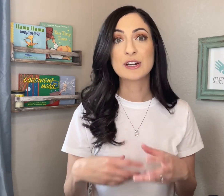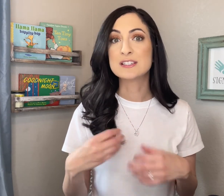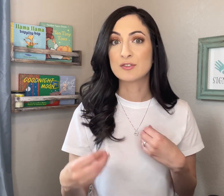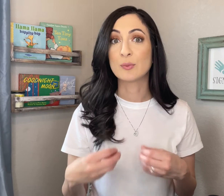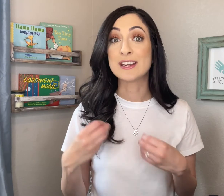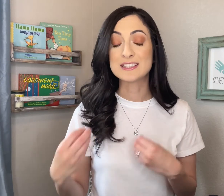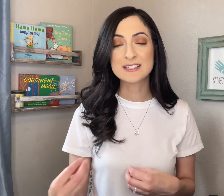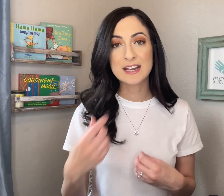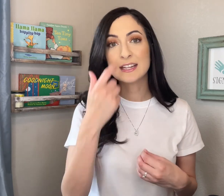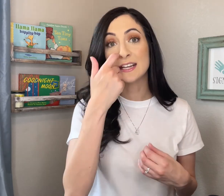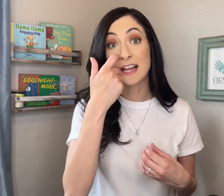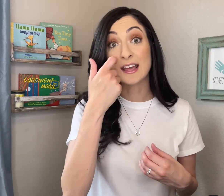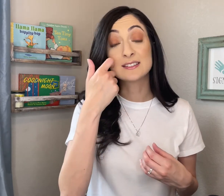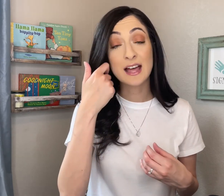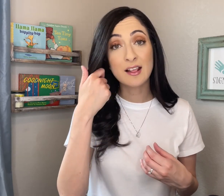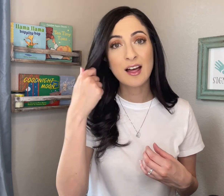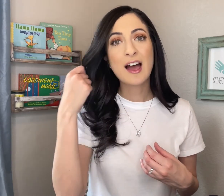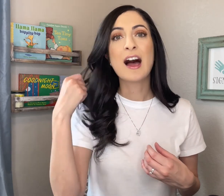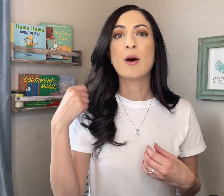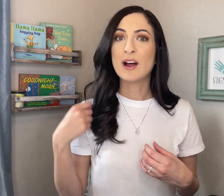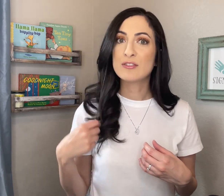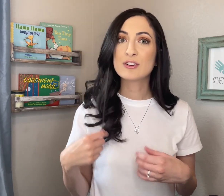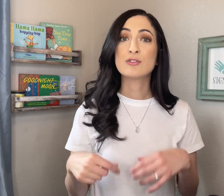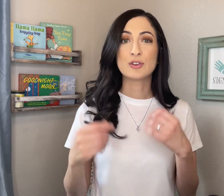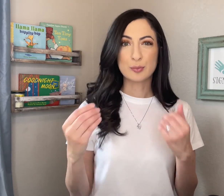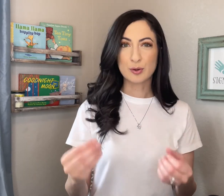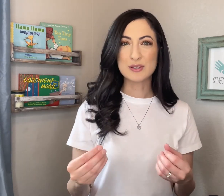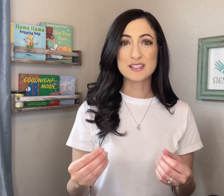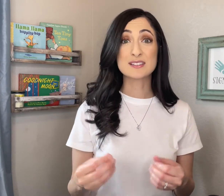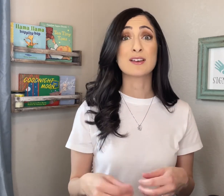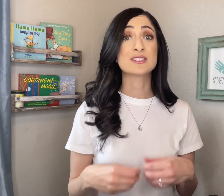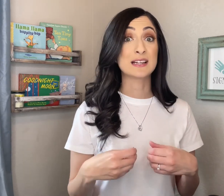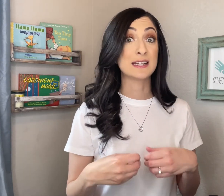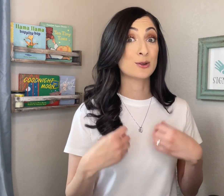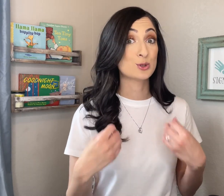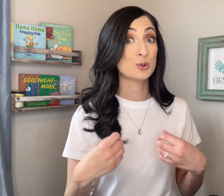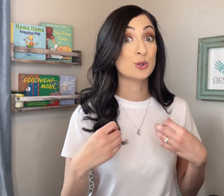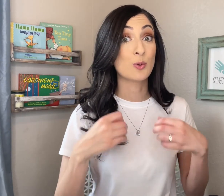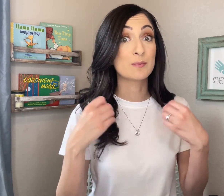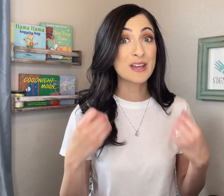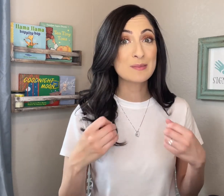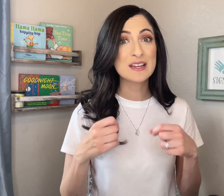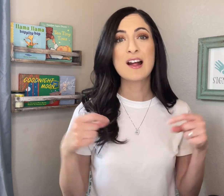different way to sign it in ASL. However for the purposes of signing to your baby,